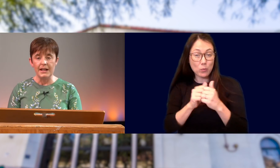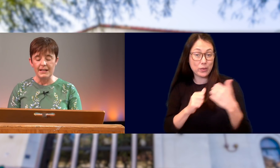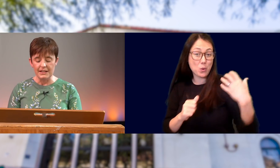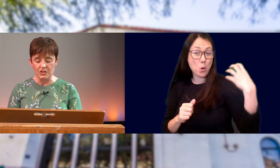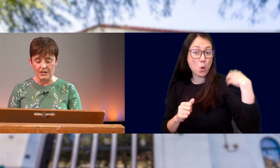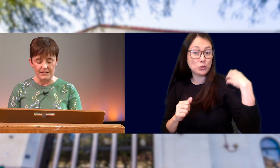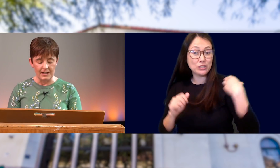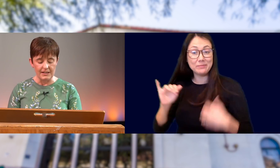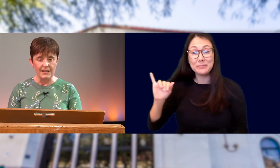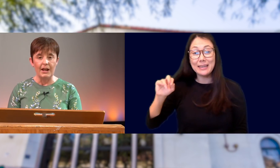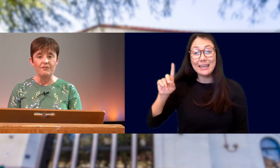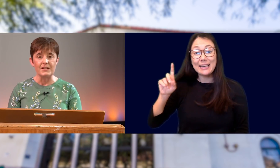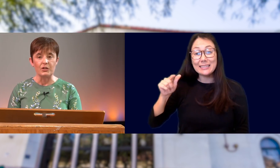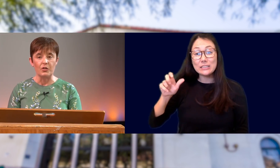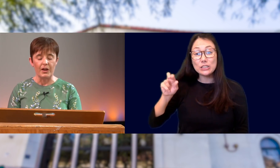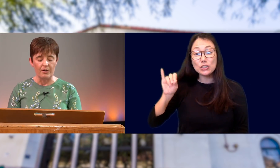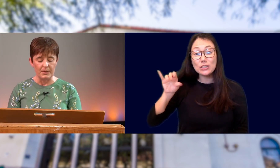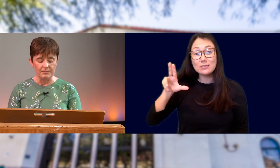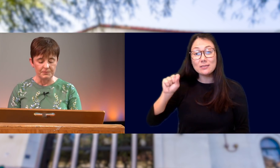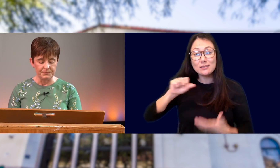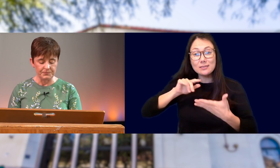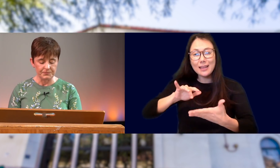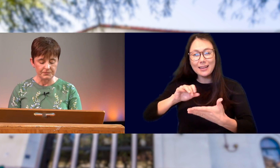INDIGENOUS STUDIES AND PHYSICAL THERAPY.